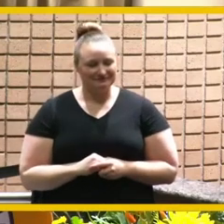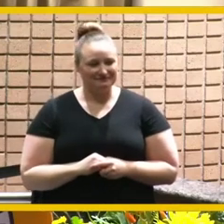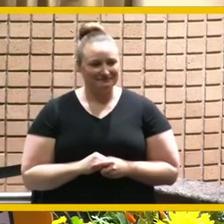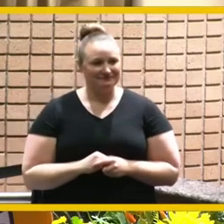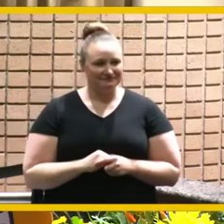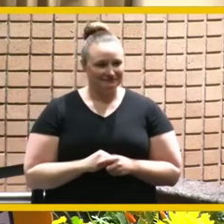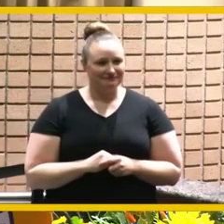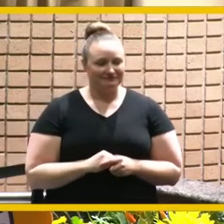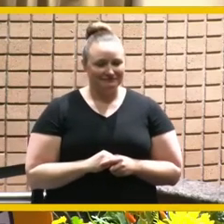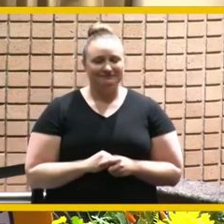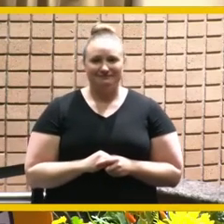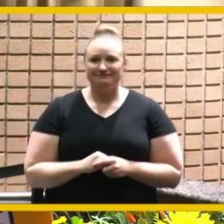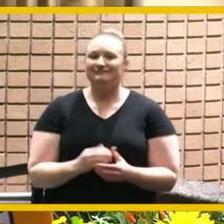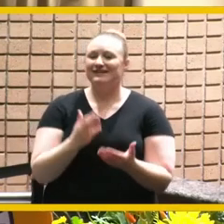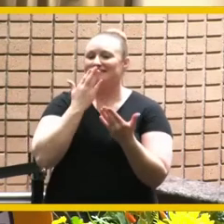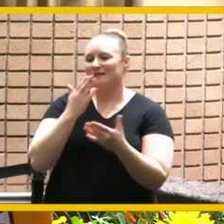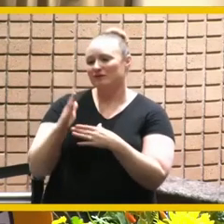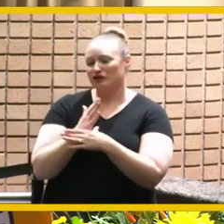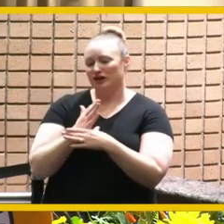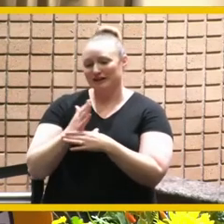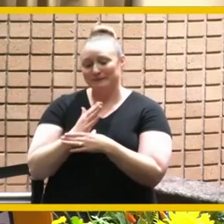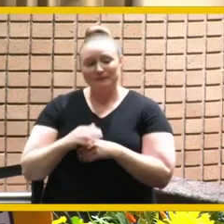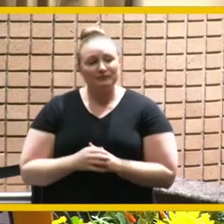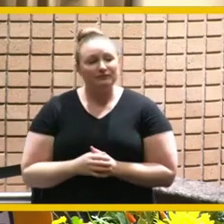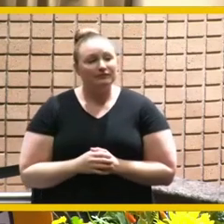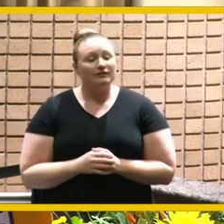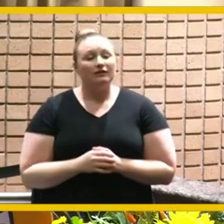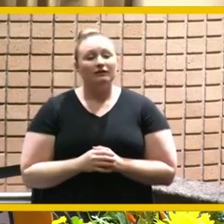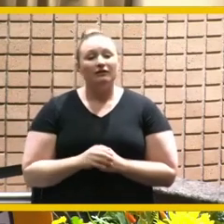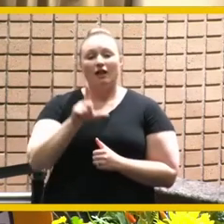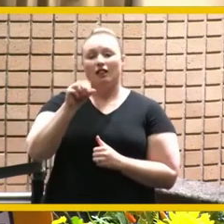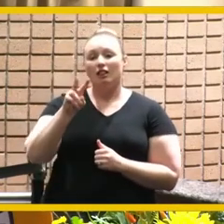sarah thank you for sharing the love your neighbor initiative has seen faith